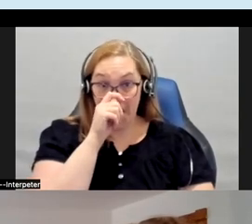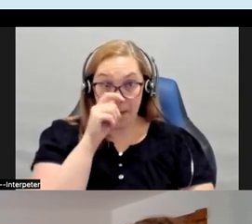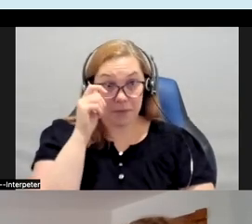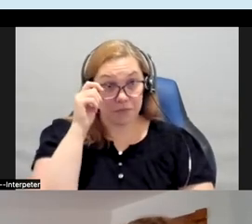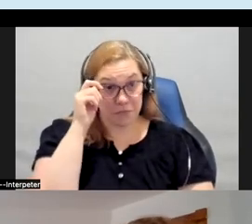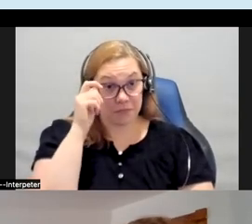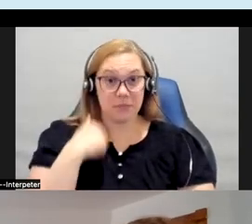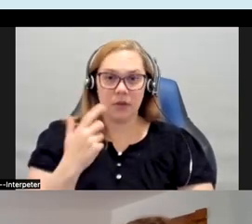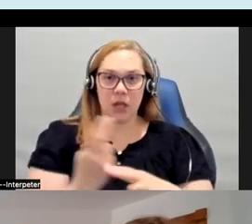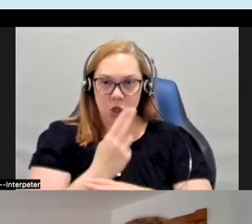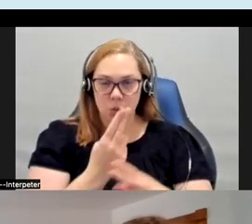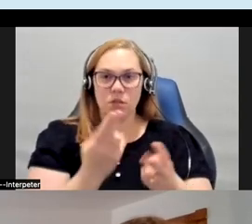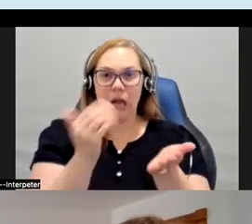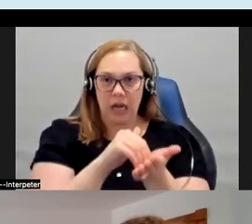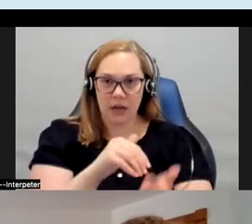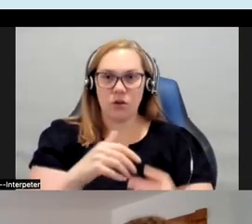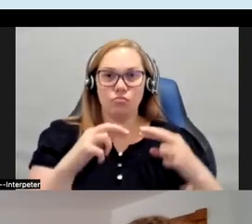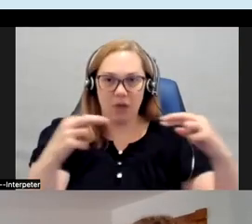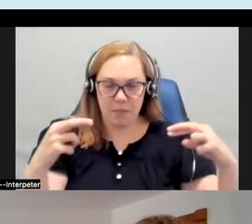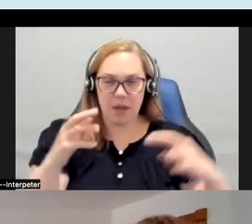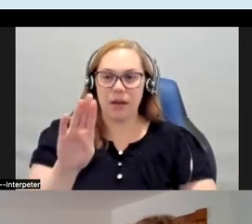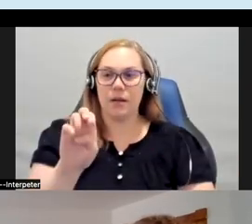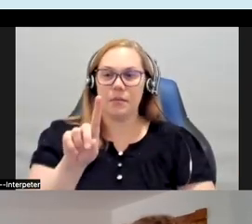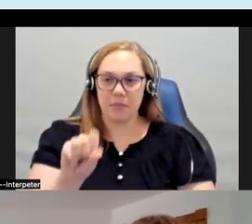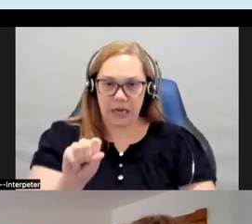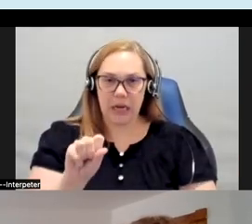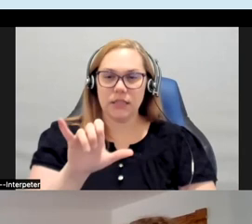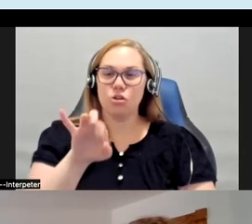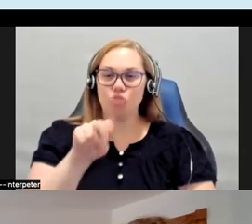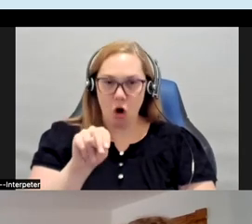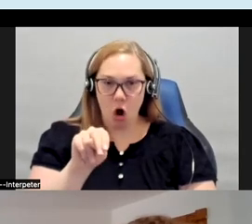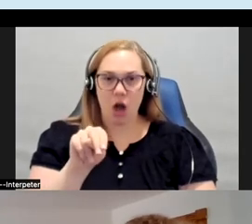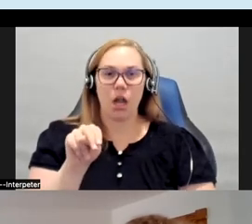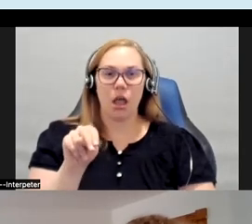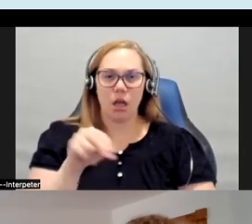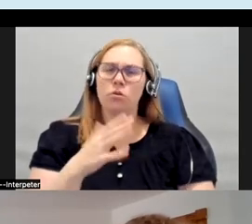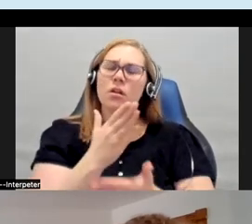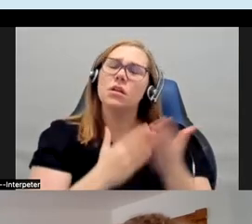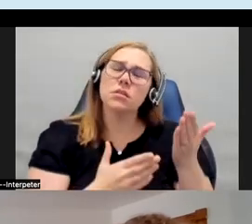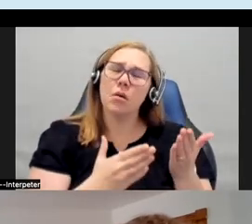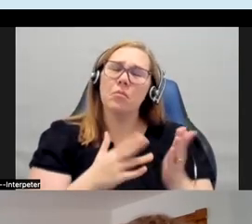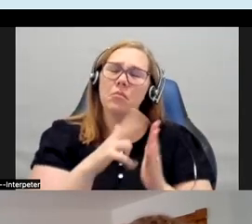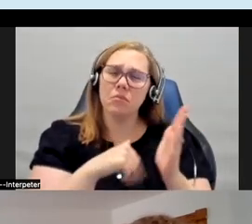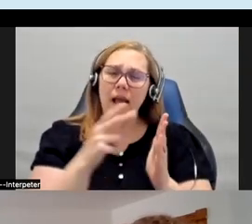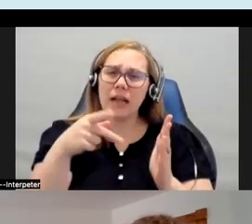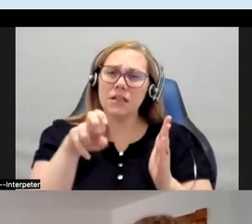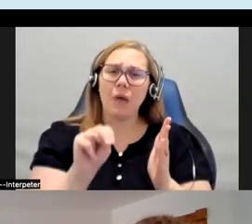I used again ribbon beads and yarn for this one and some paint pen as well I found that